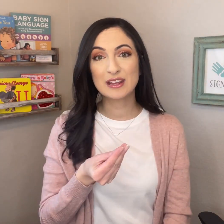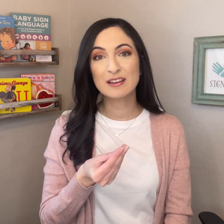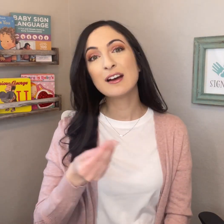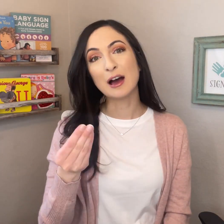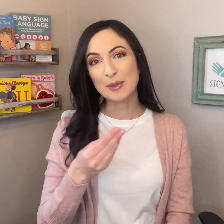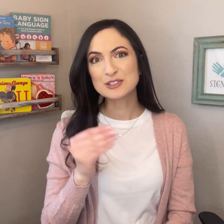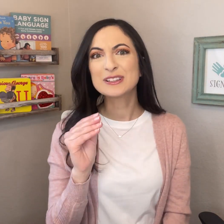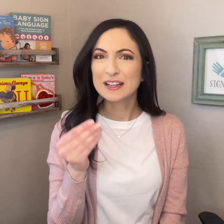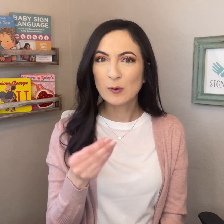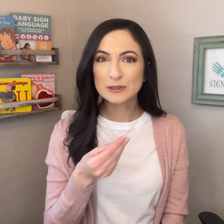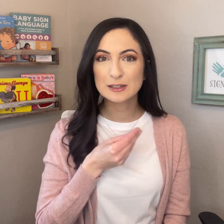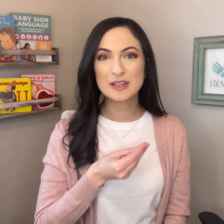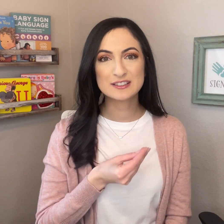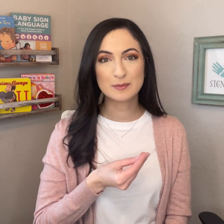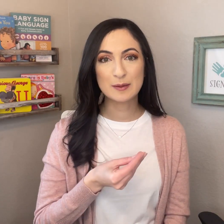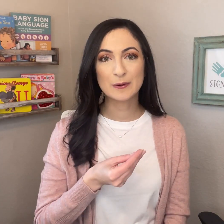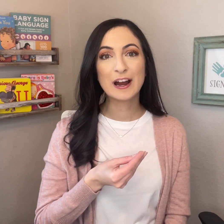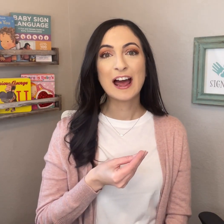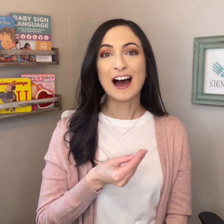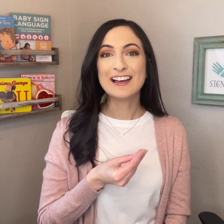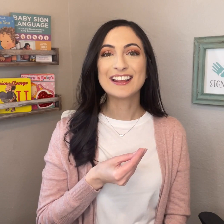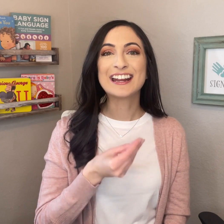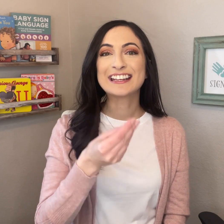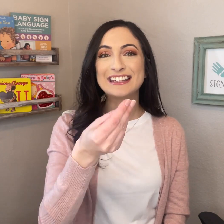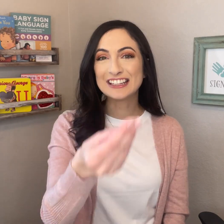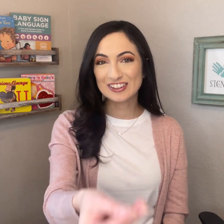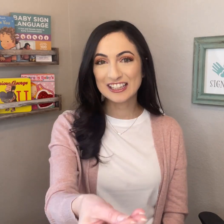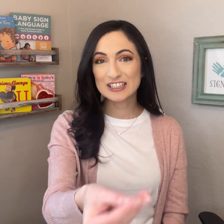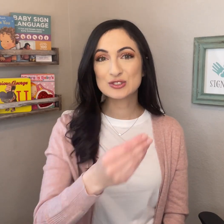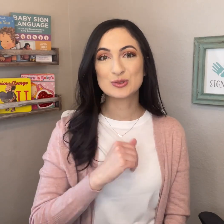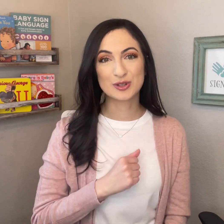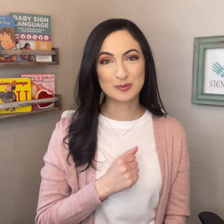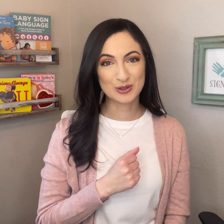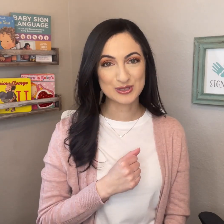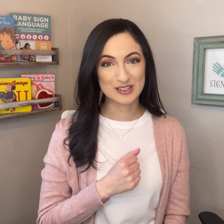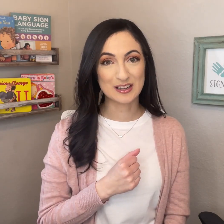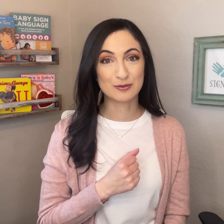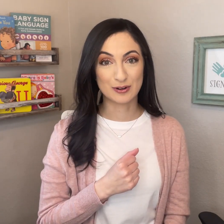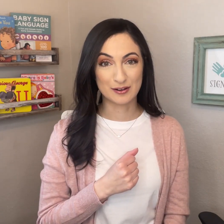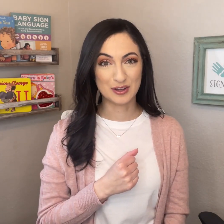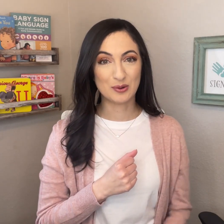Imagine, like holding a piece of paper and then giving it to the person in front of you.